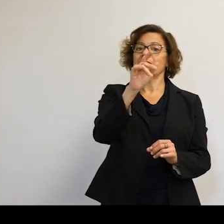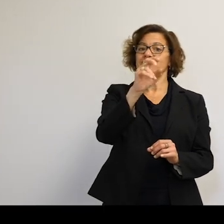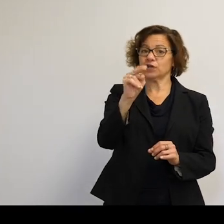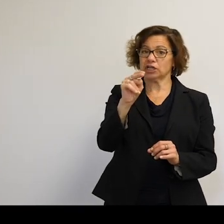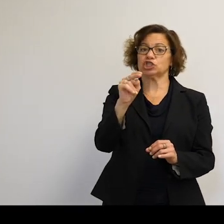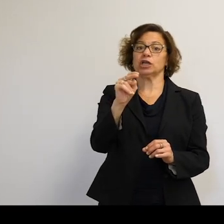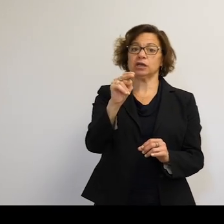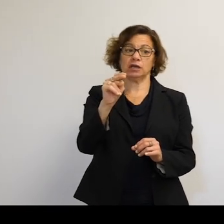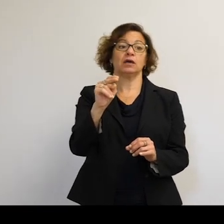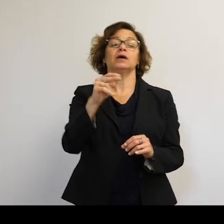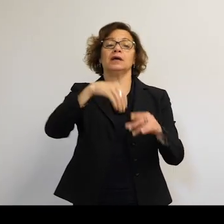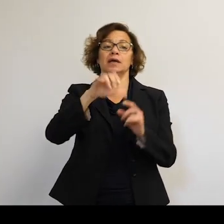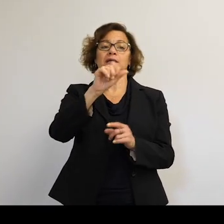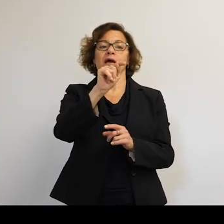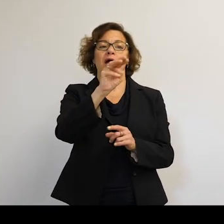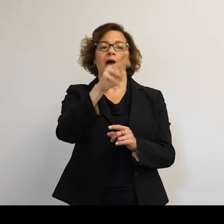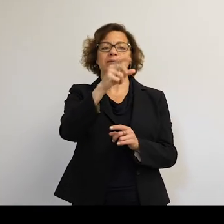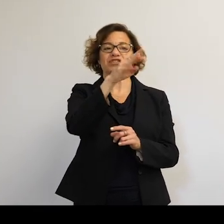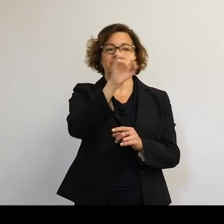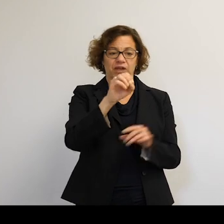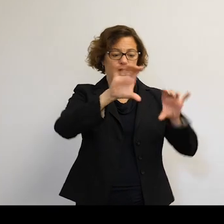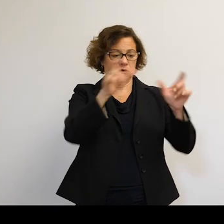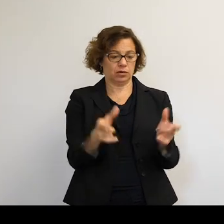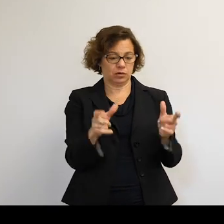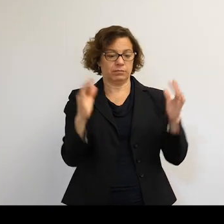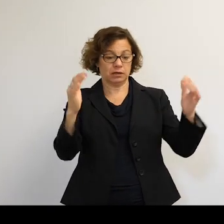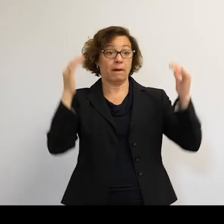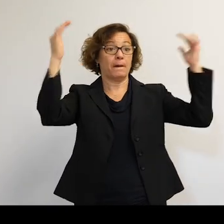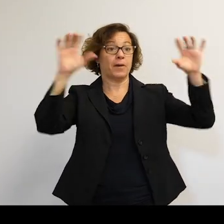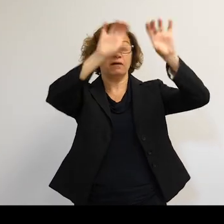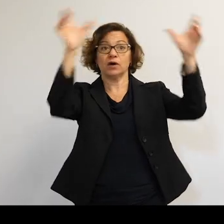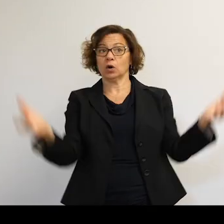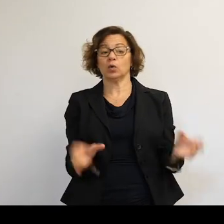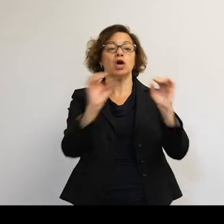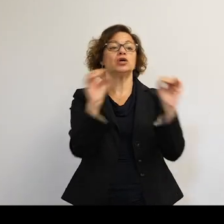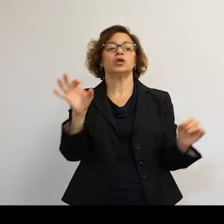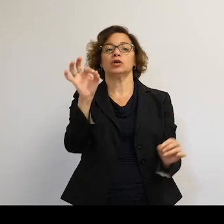But once you are above an outside atmosphere, there's no friction. So there's pieces of--